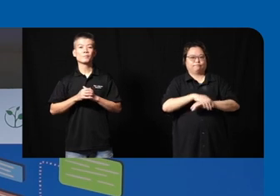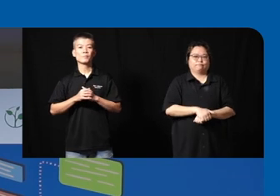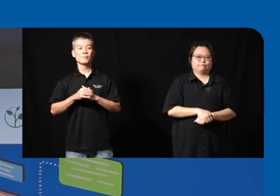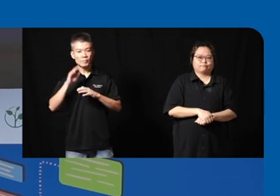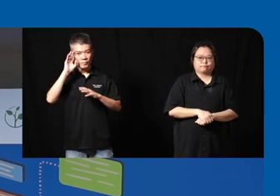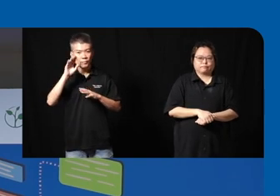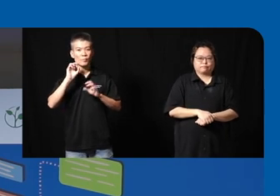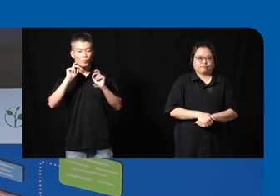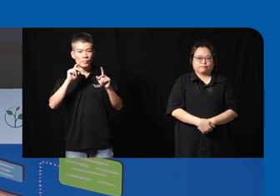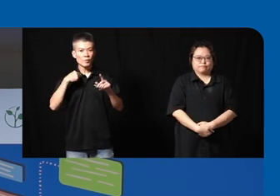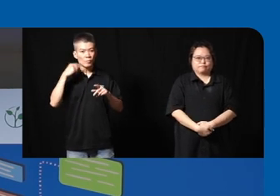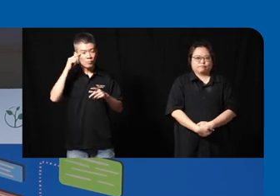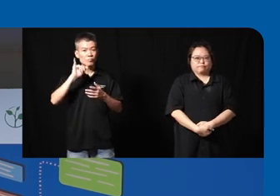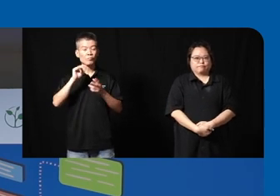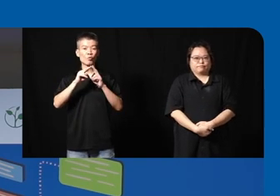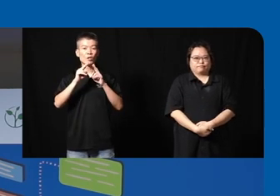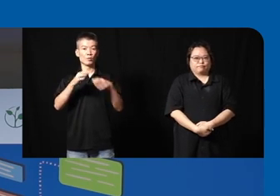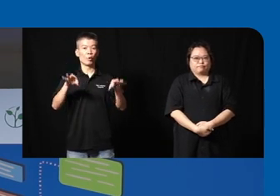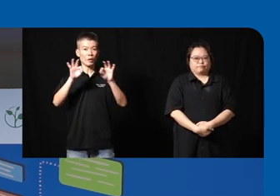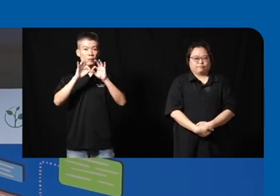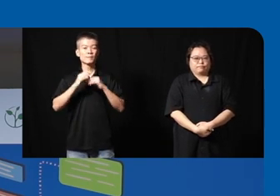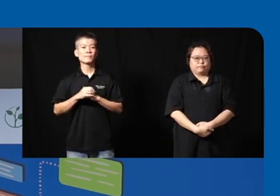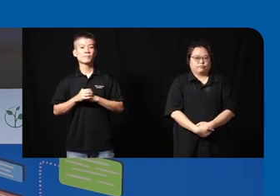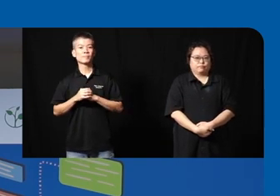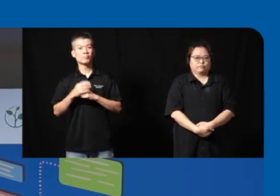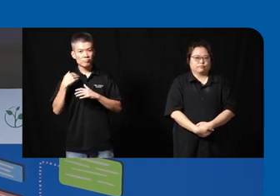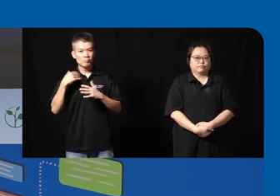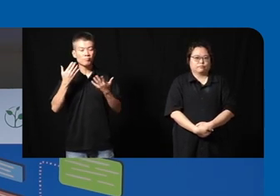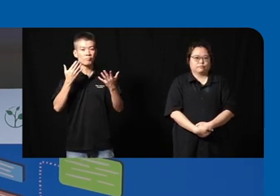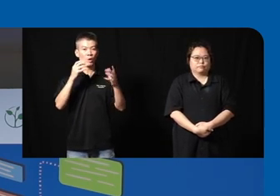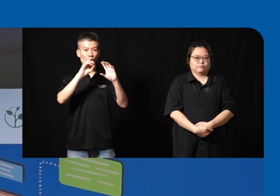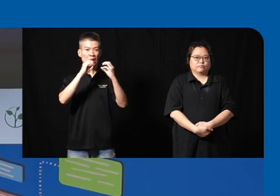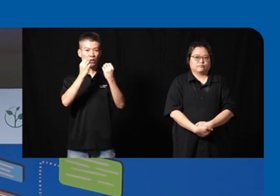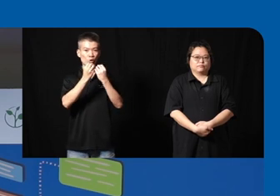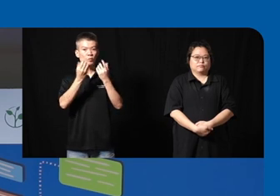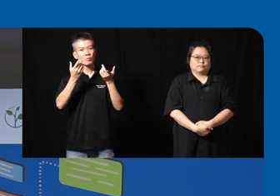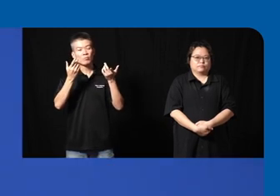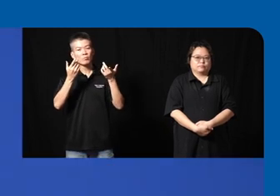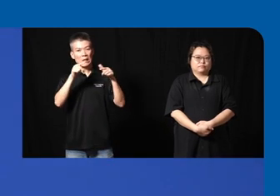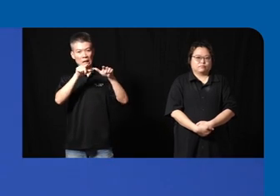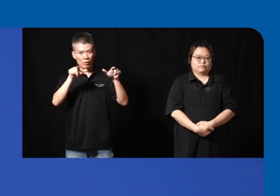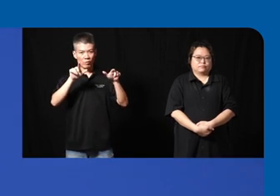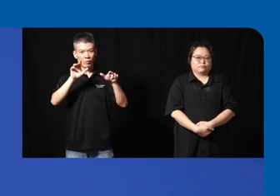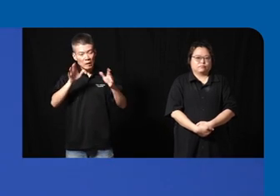follow yeah so I think this very important to uh have organizations level that encourage people